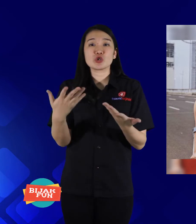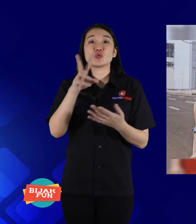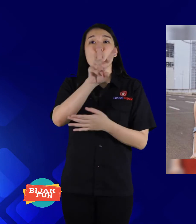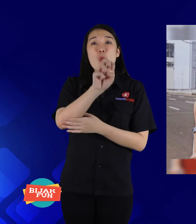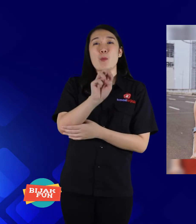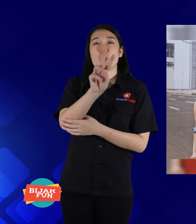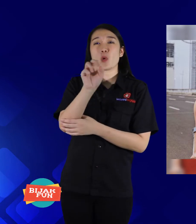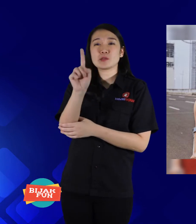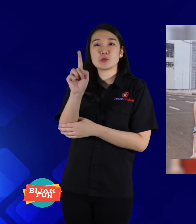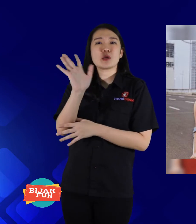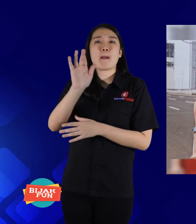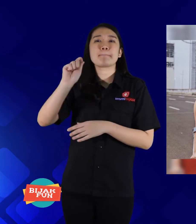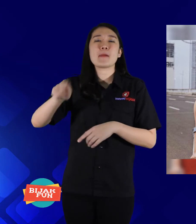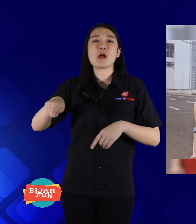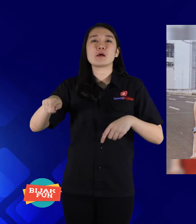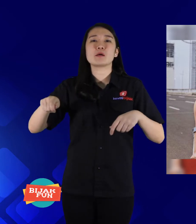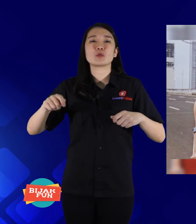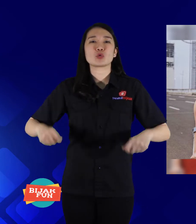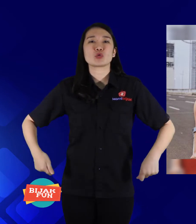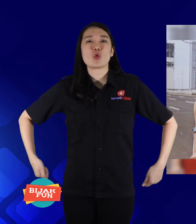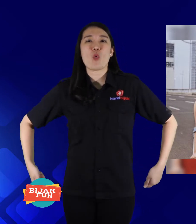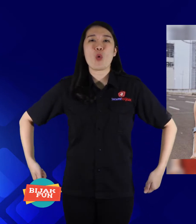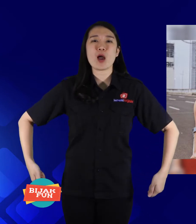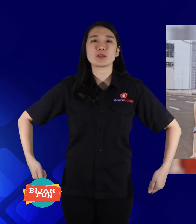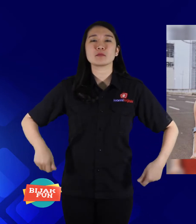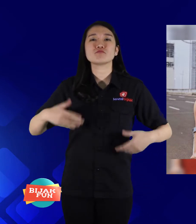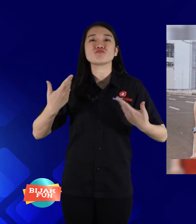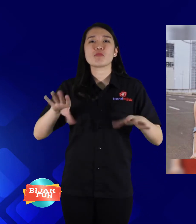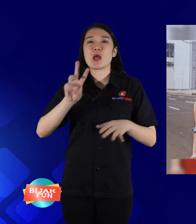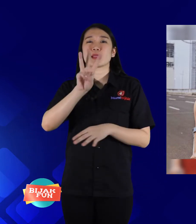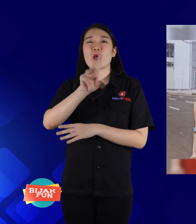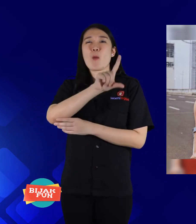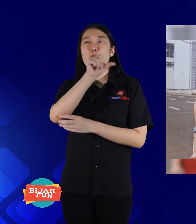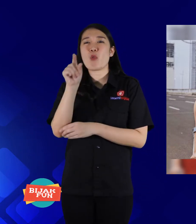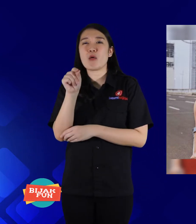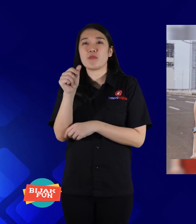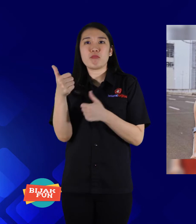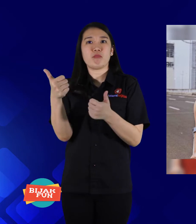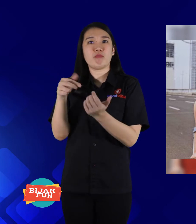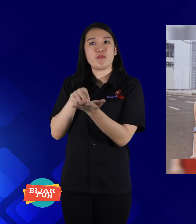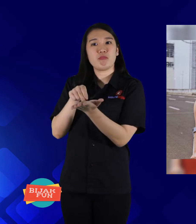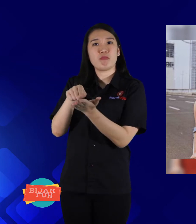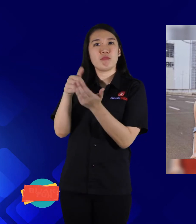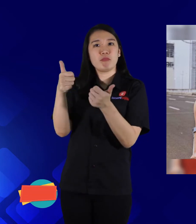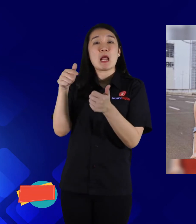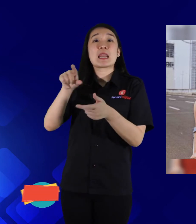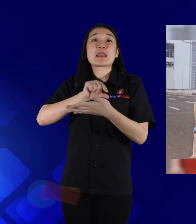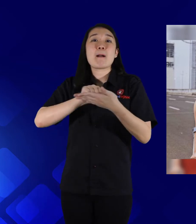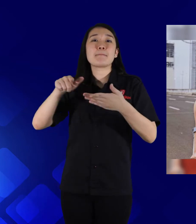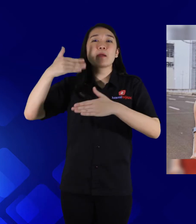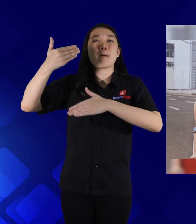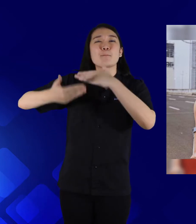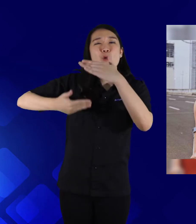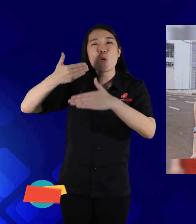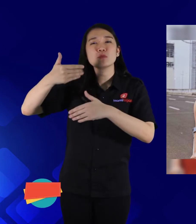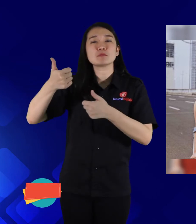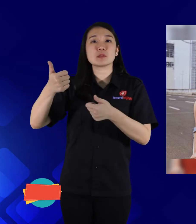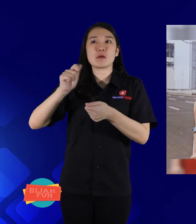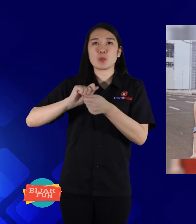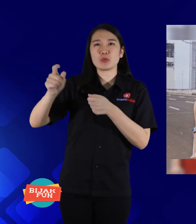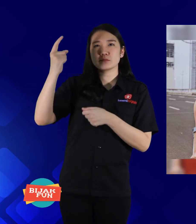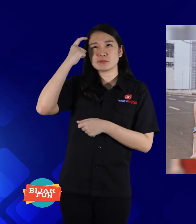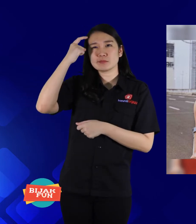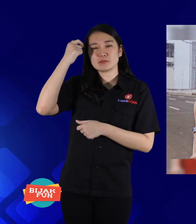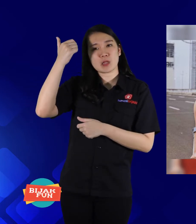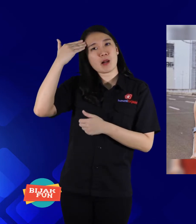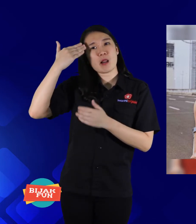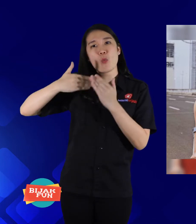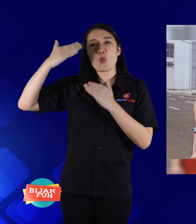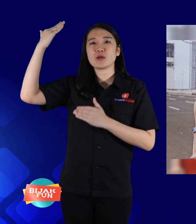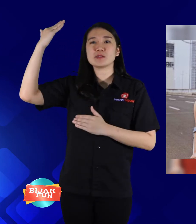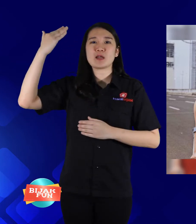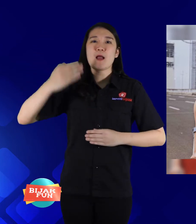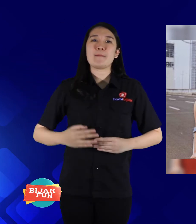Well, in 2021 it's been 3 months of walking without a cane, here the name of the process that makes him more mature.